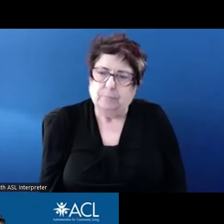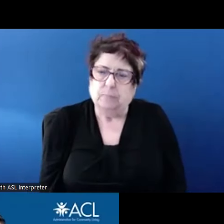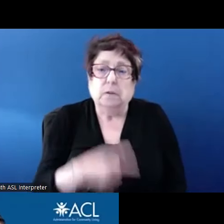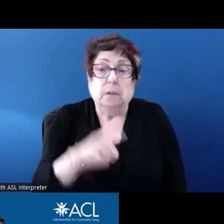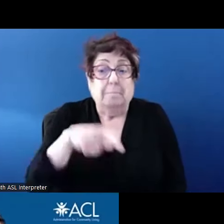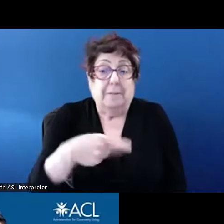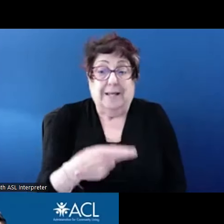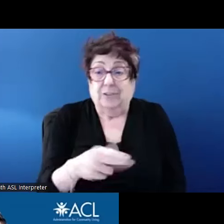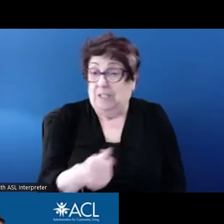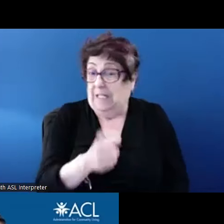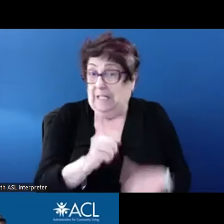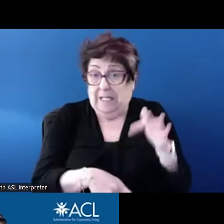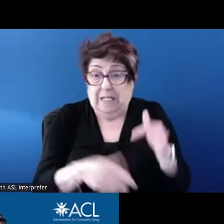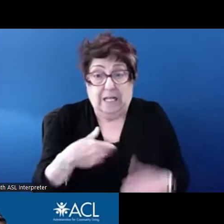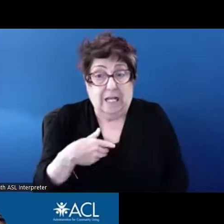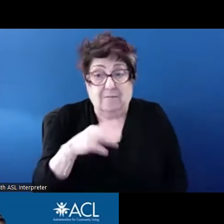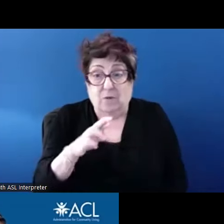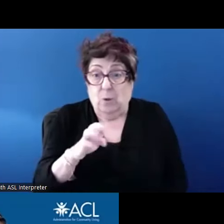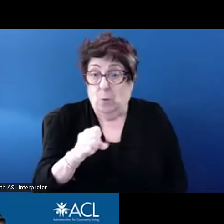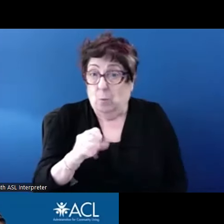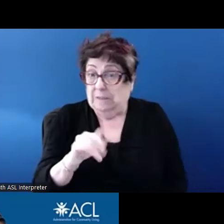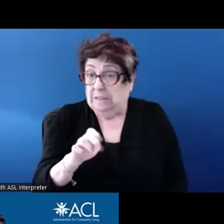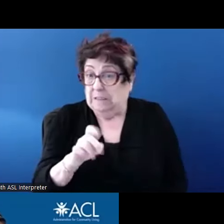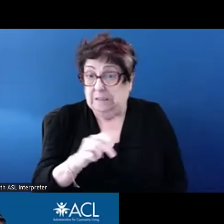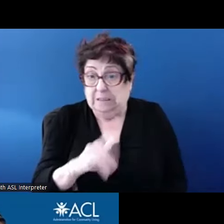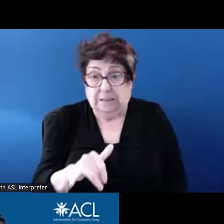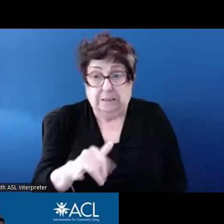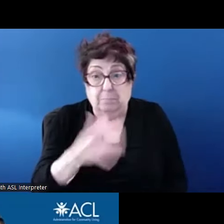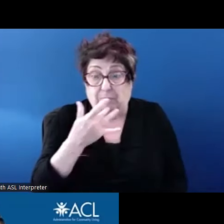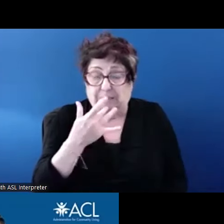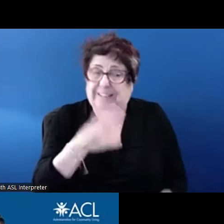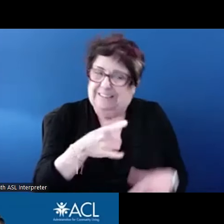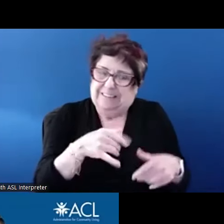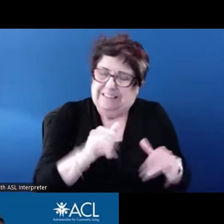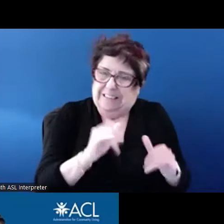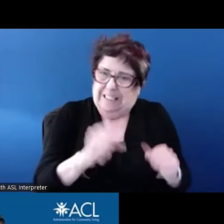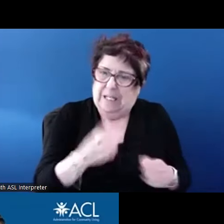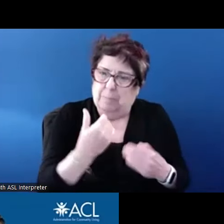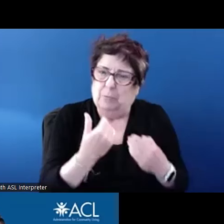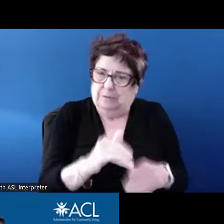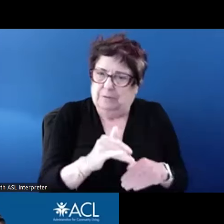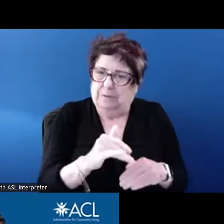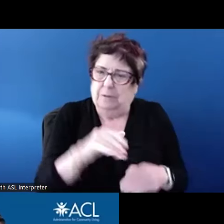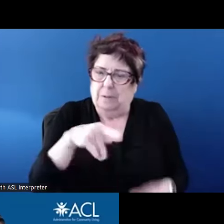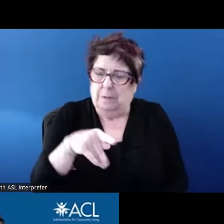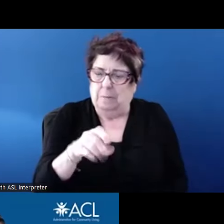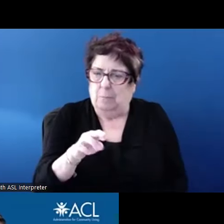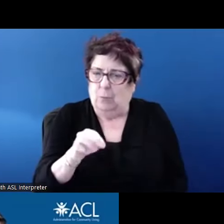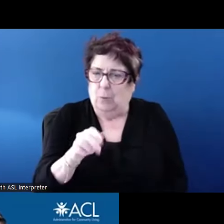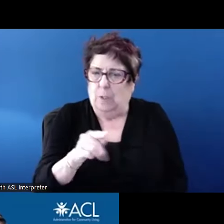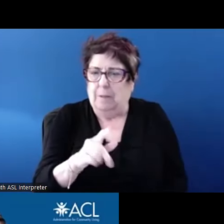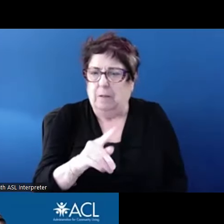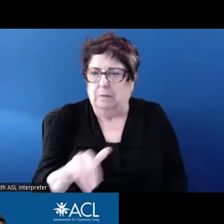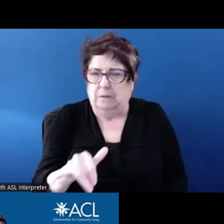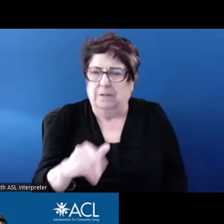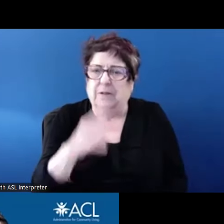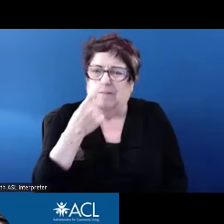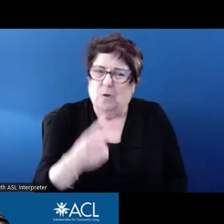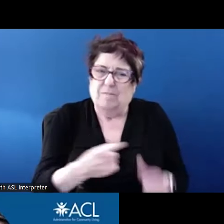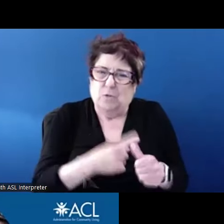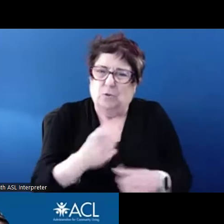they can still restrict portability for nonresidents for the first year. So, no.